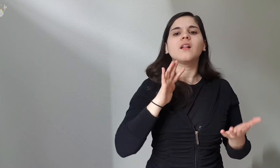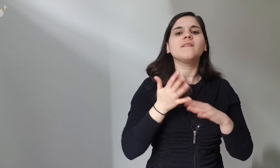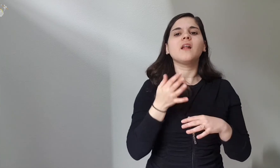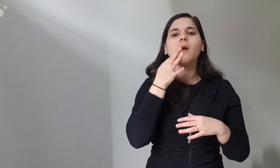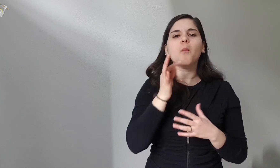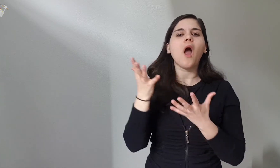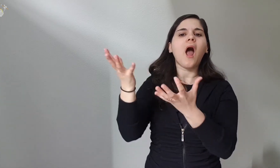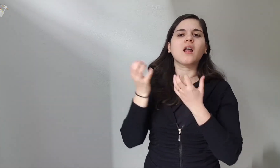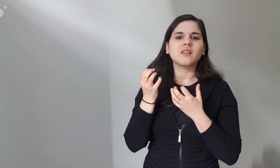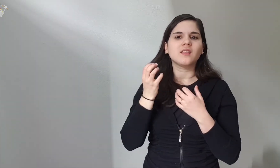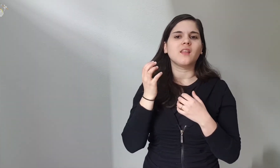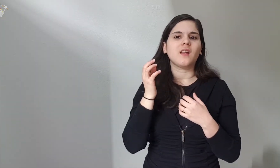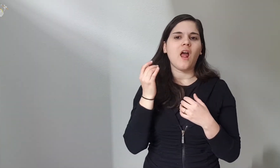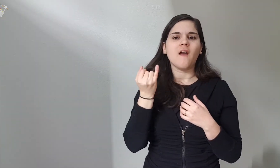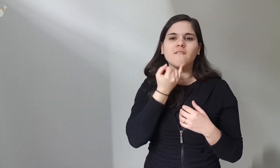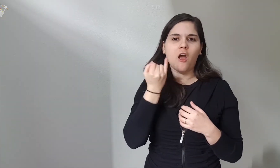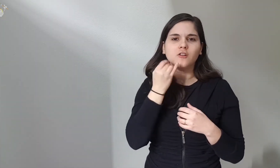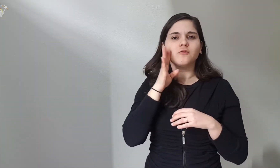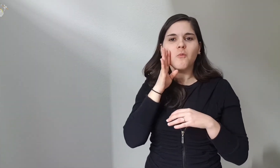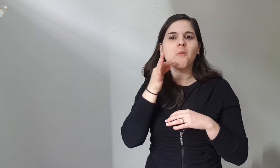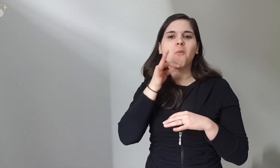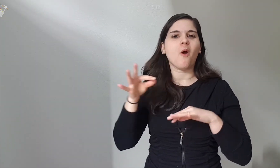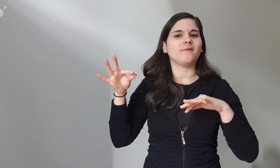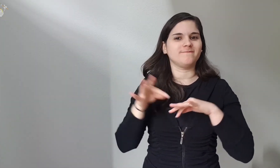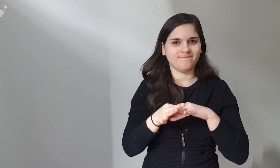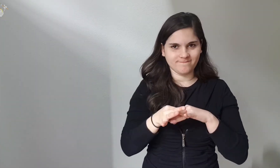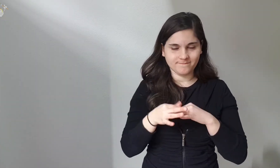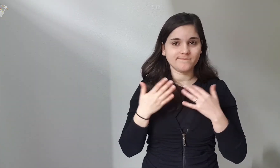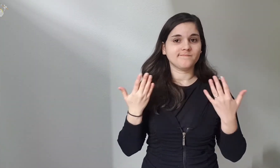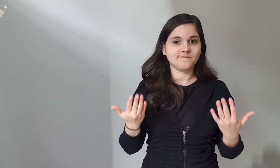so they can attract men who would marry them.